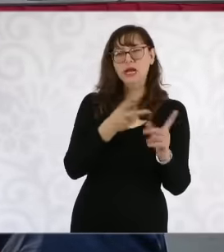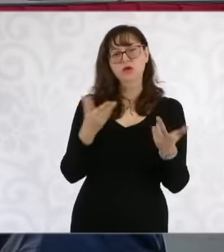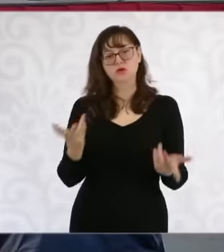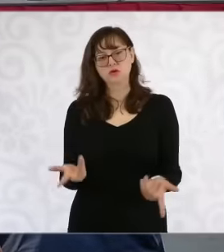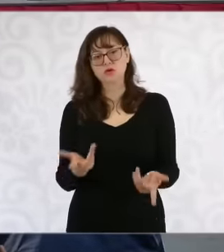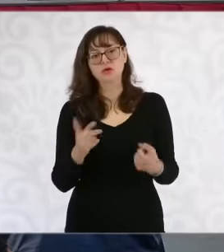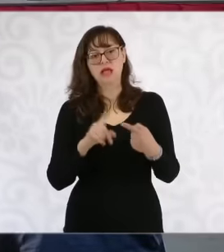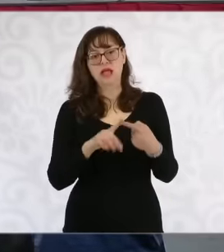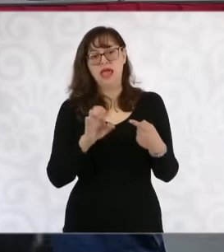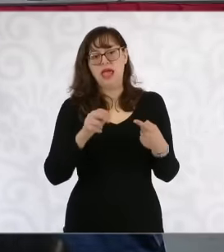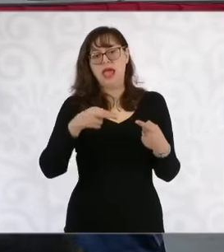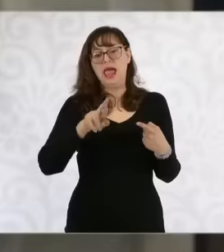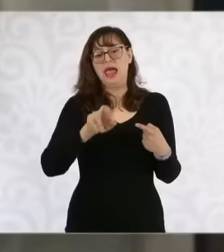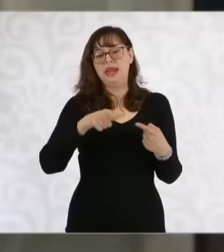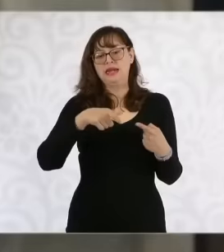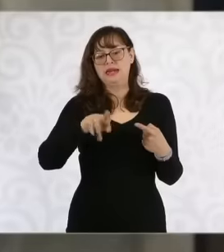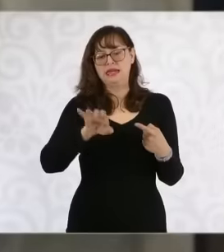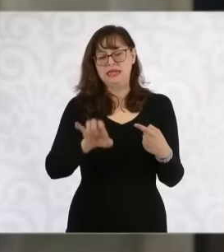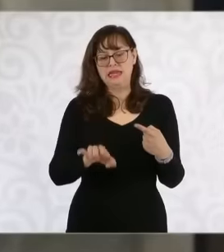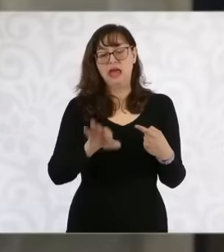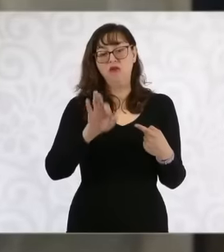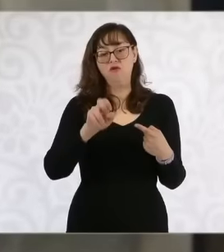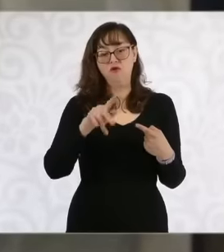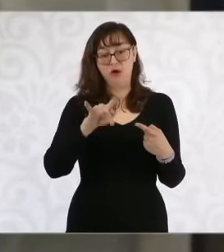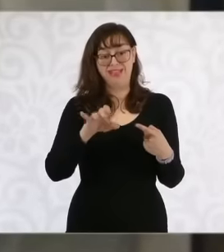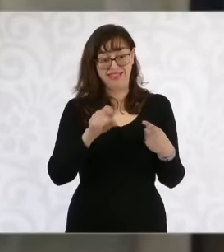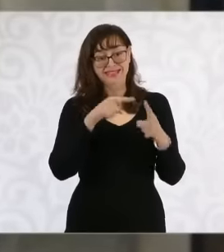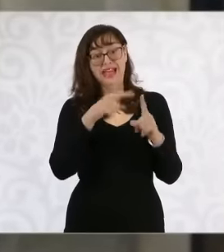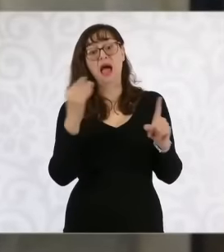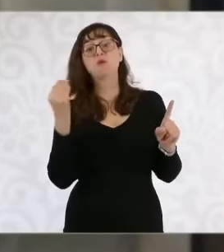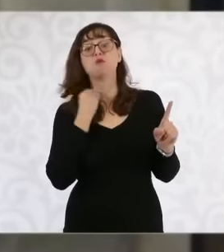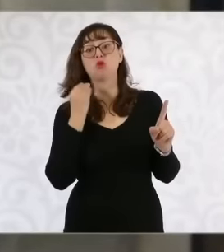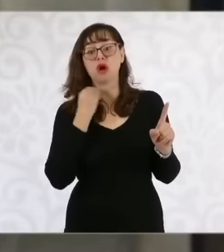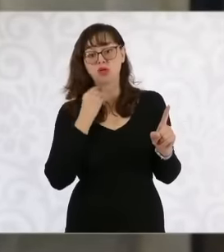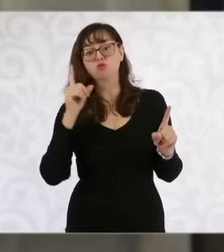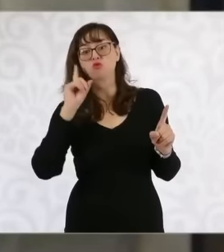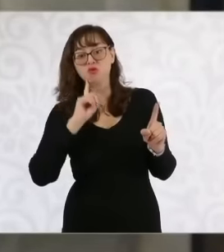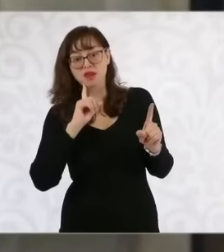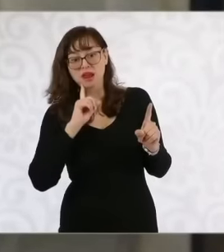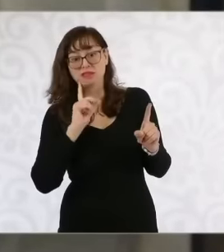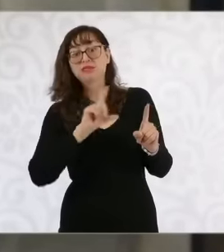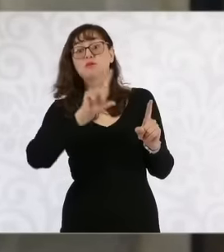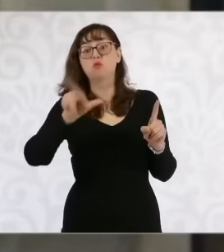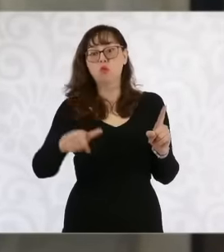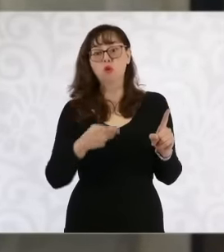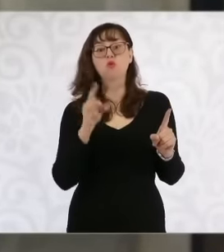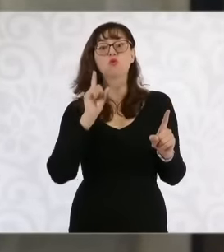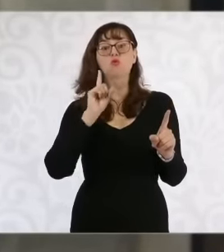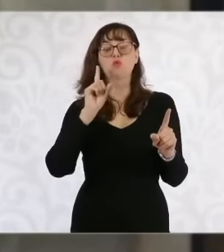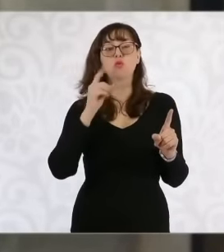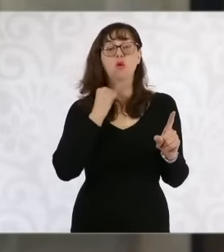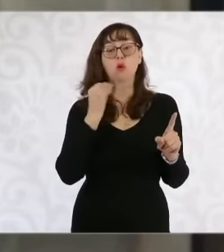León, who was a lawyer for the Gulf Cartel, has even passed away. Cristina Belmon, wife of Enrique